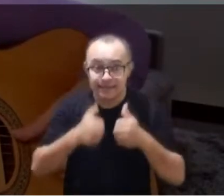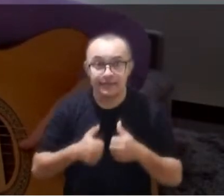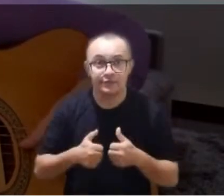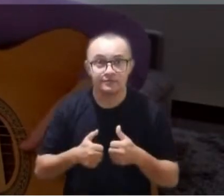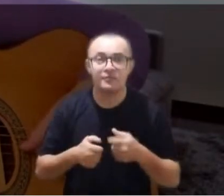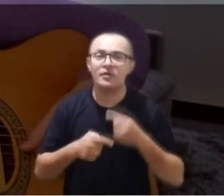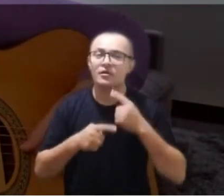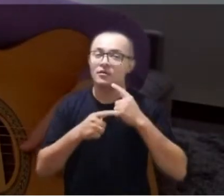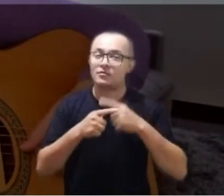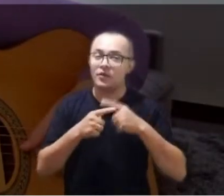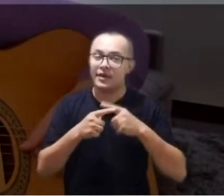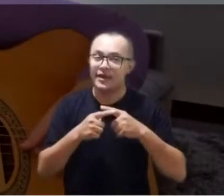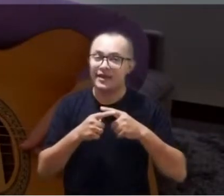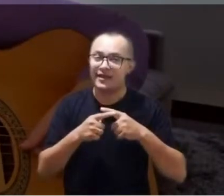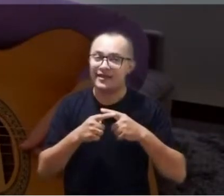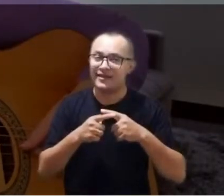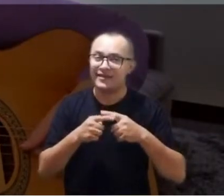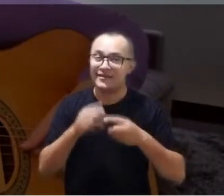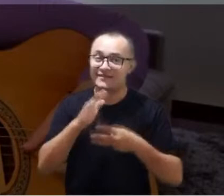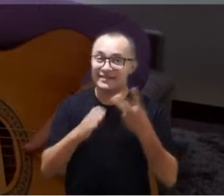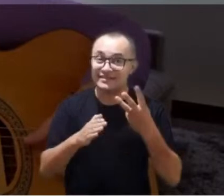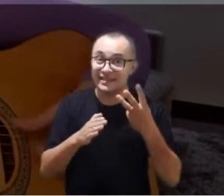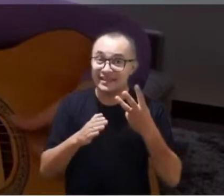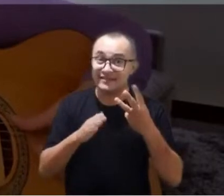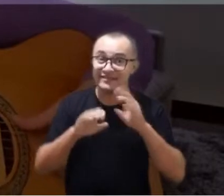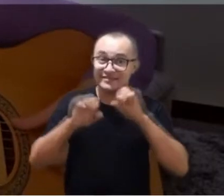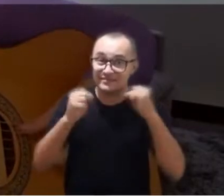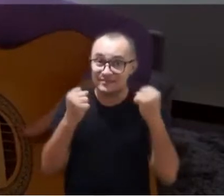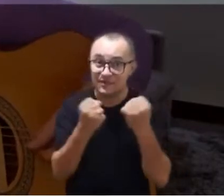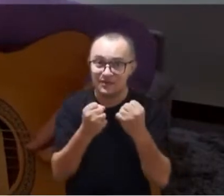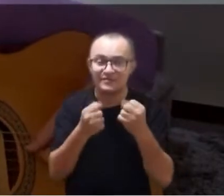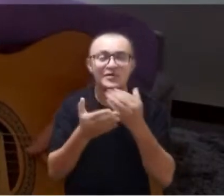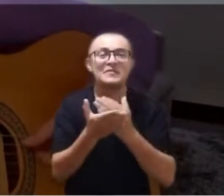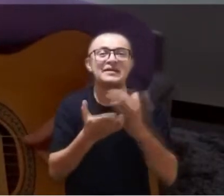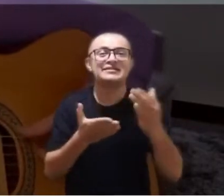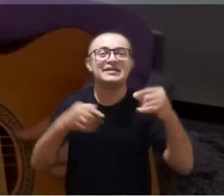Because our Third Symposium is starting right now.